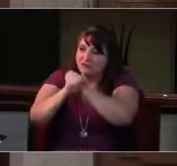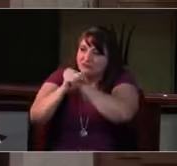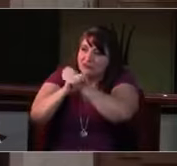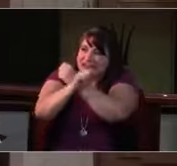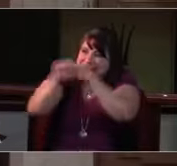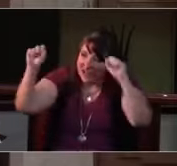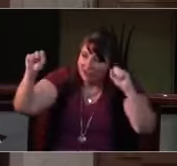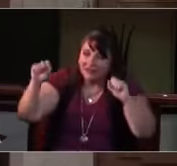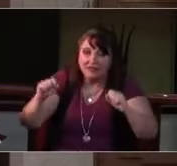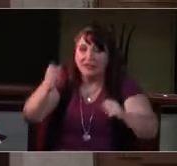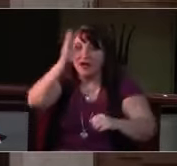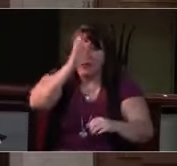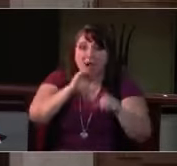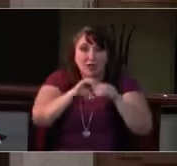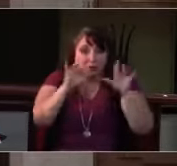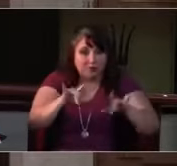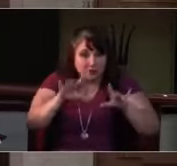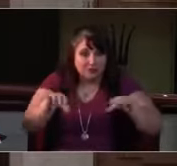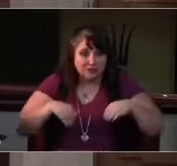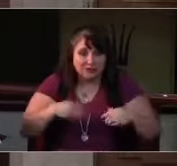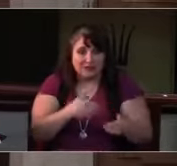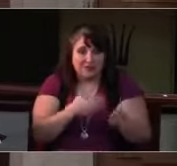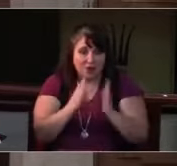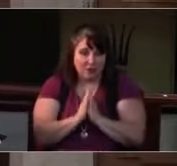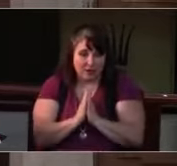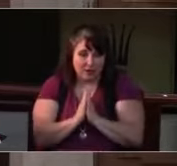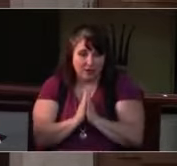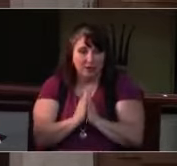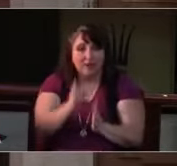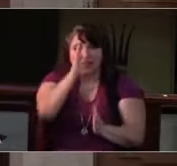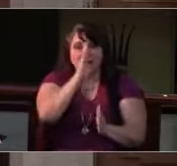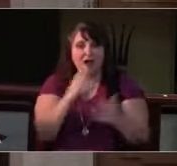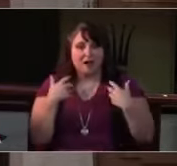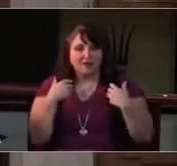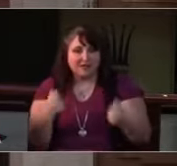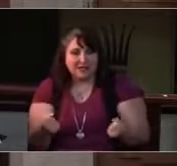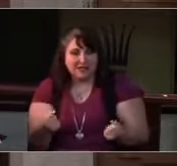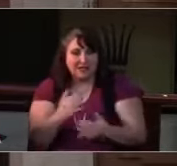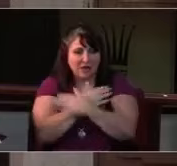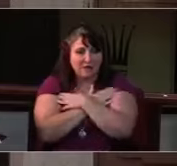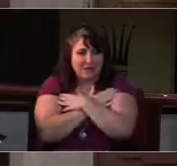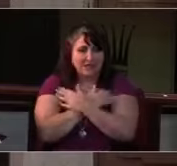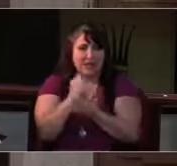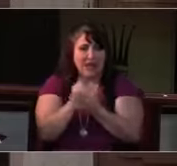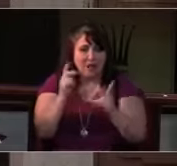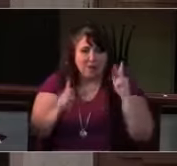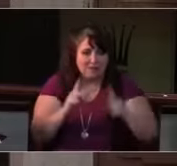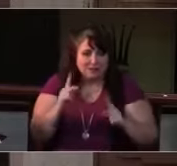including volcanoes, ocean currents, tropical rainstorms, glaciers,